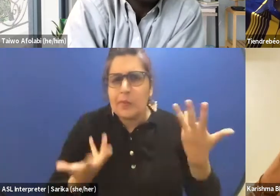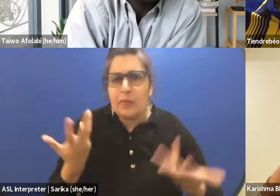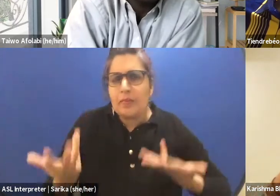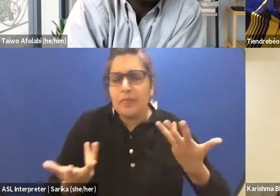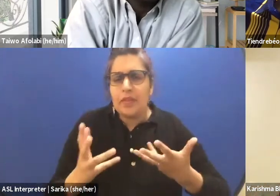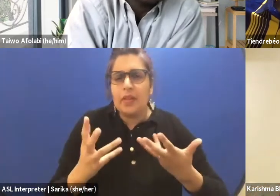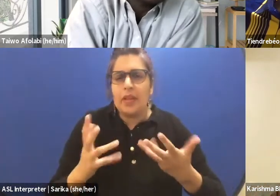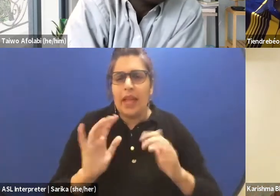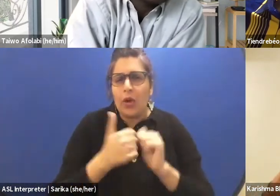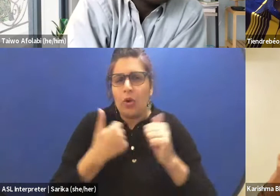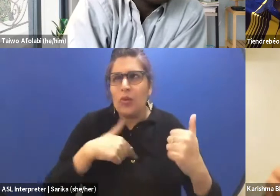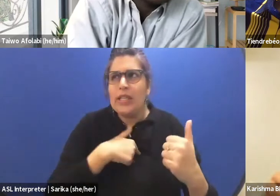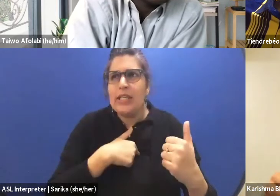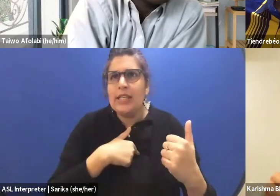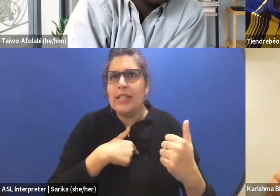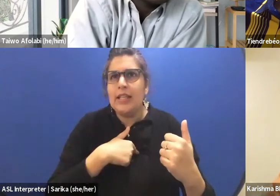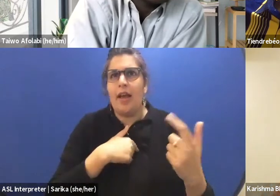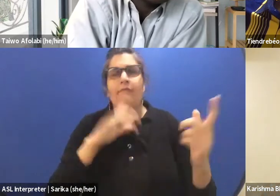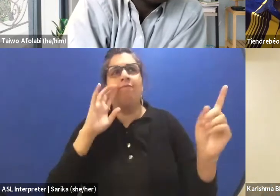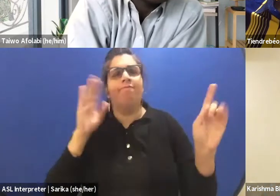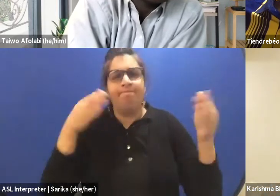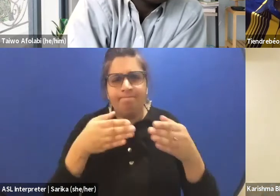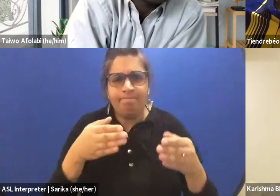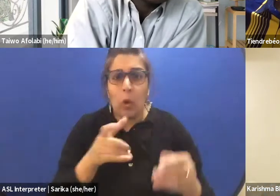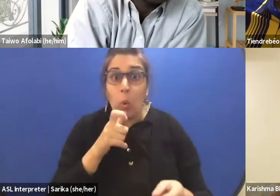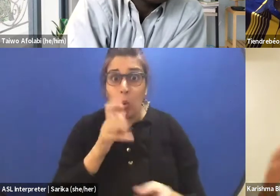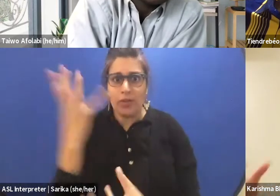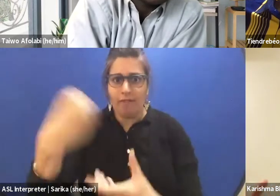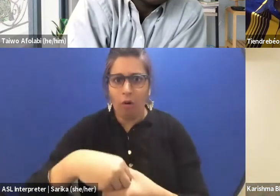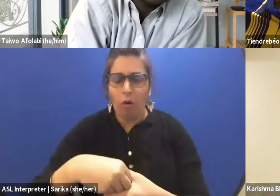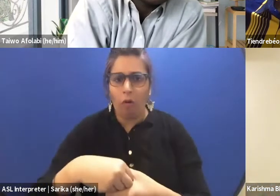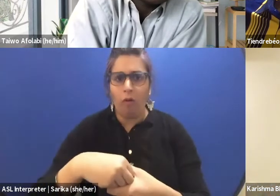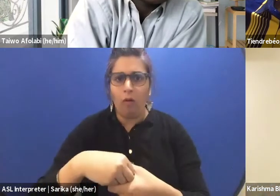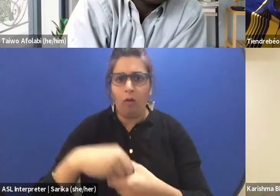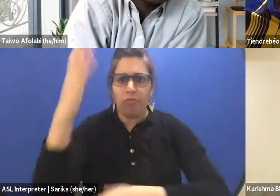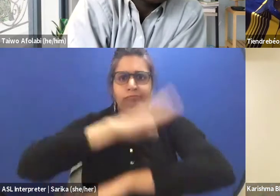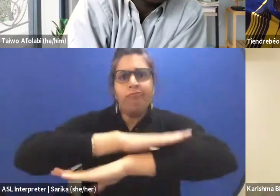about the people that we have in the room to be able to make the work we want happen?